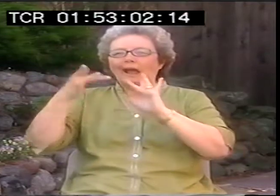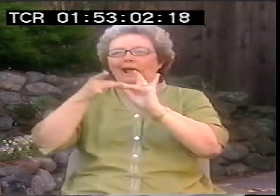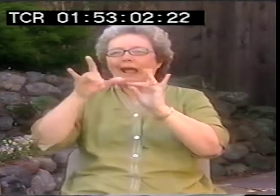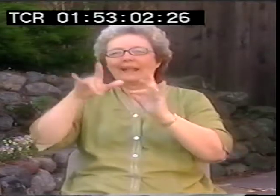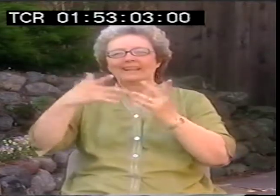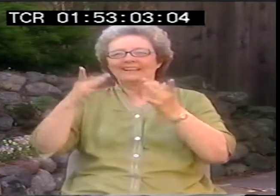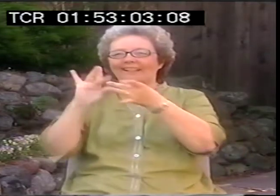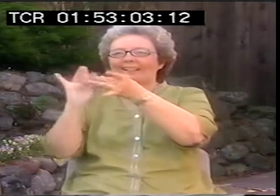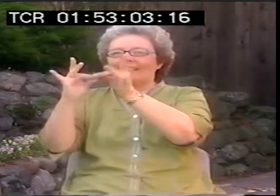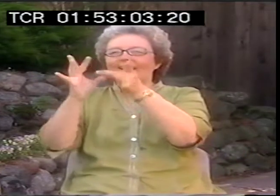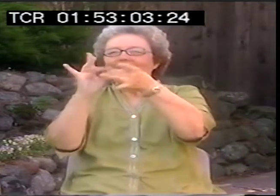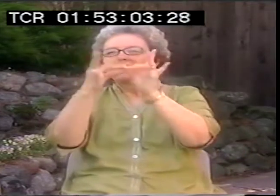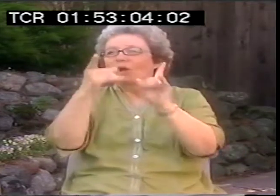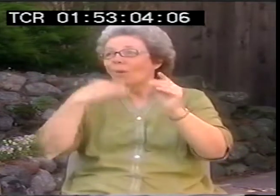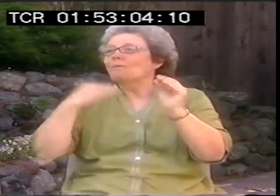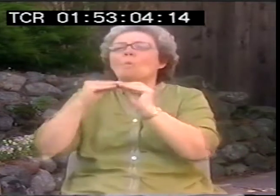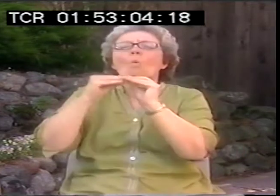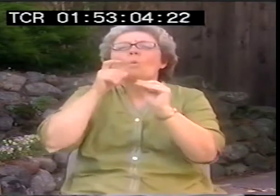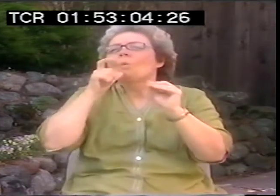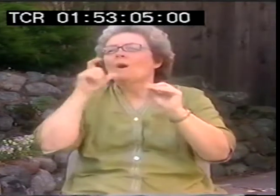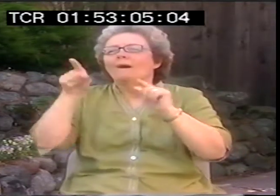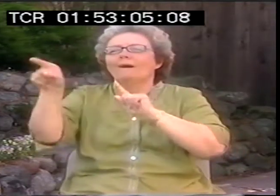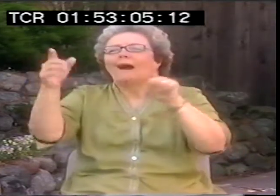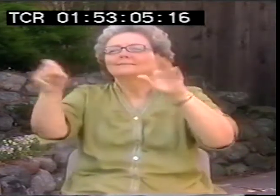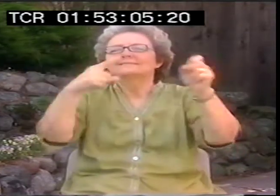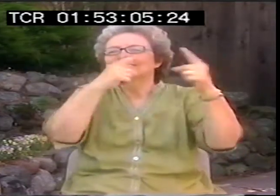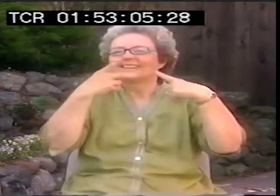The Michigan Woman's Festival, they got hold of me and wanted me to come.